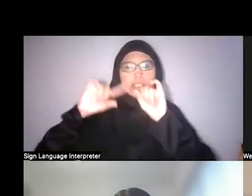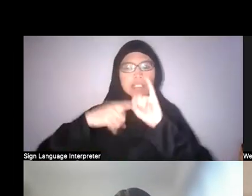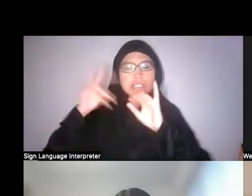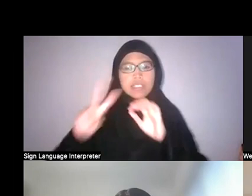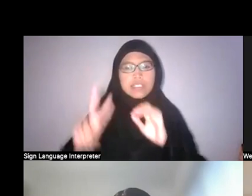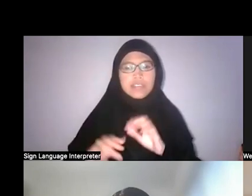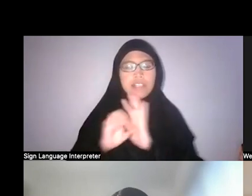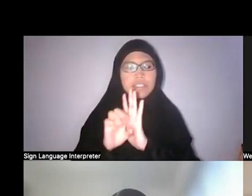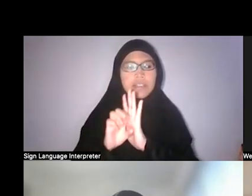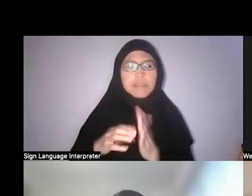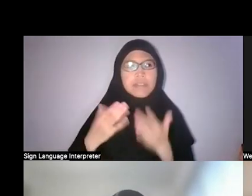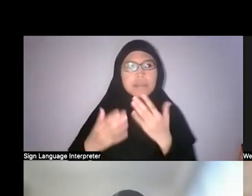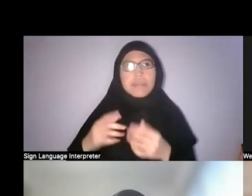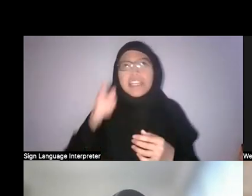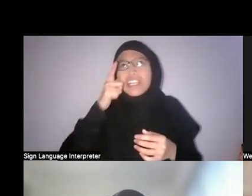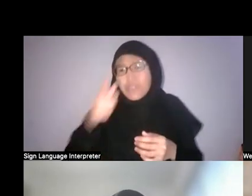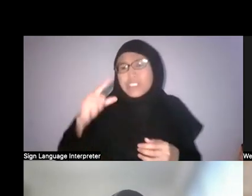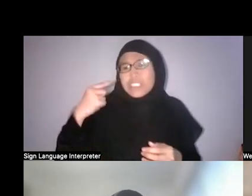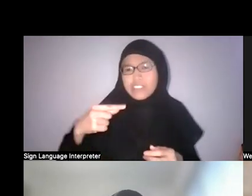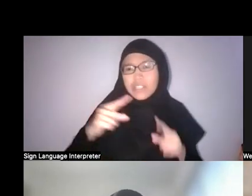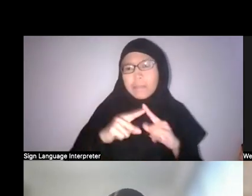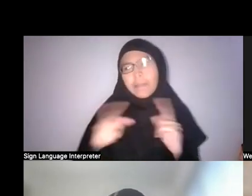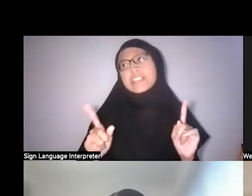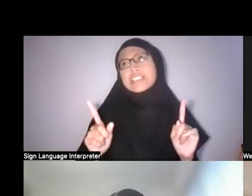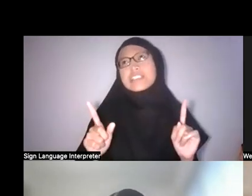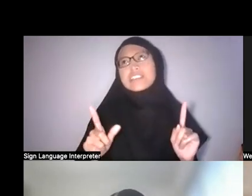that might look green but are not super green?